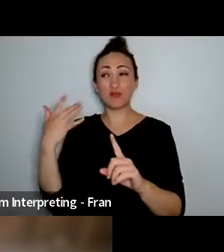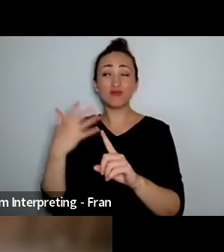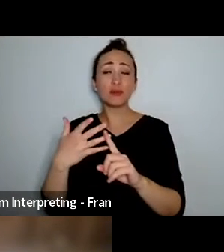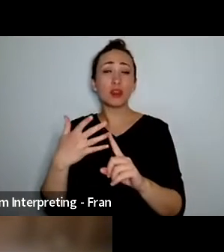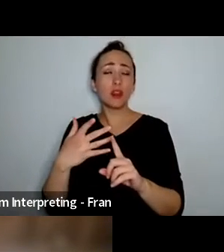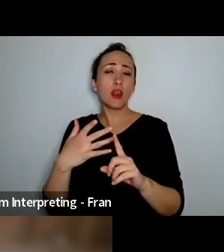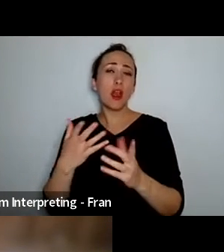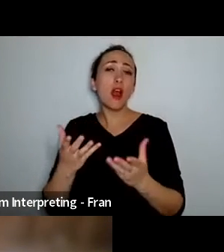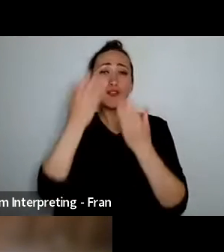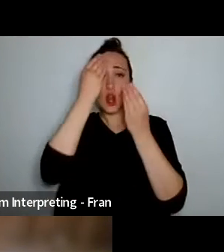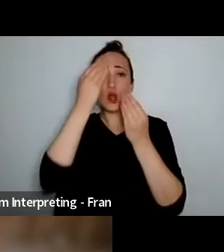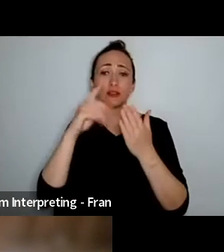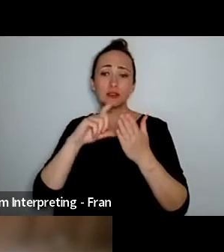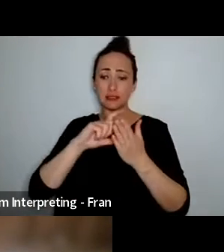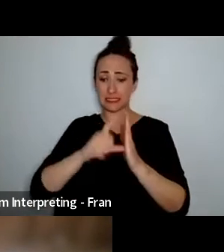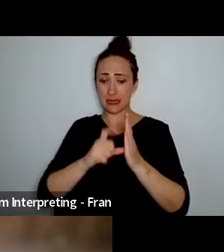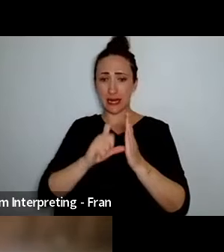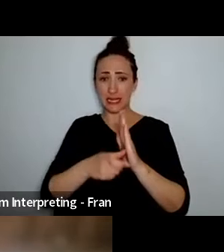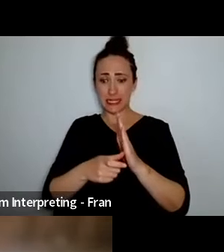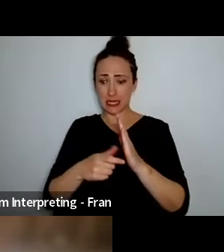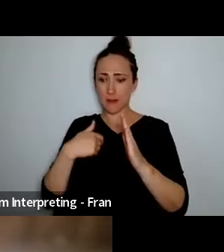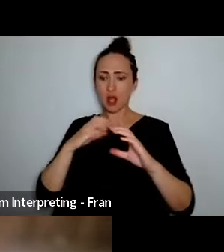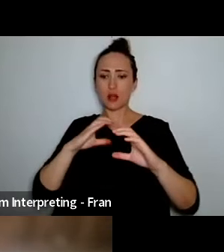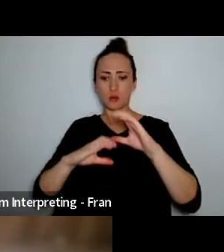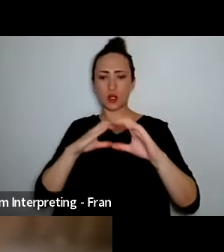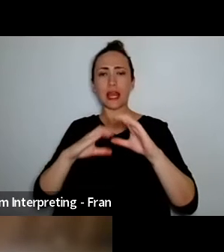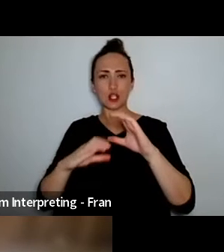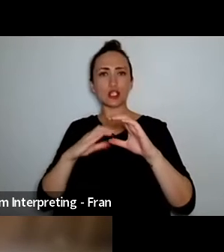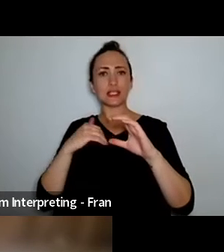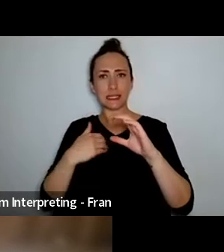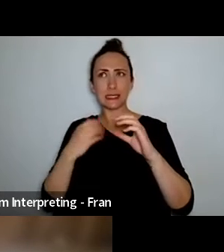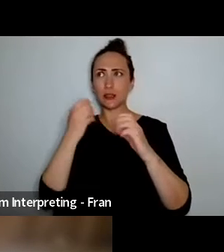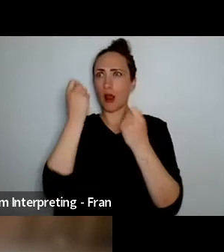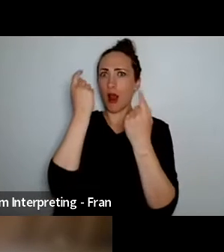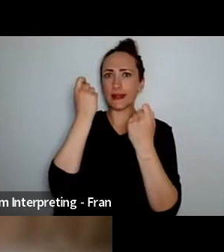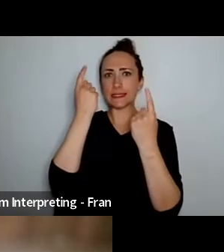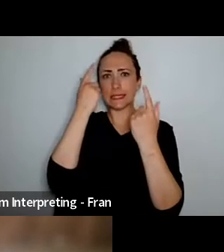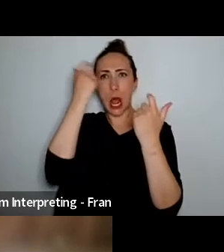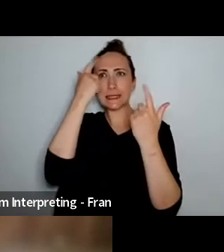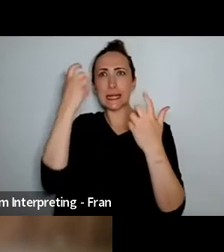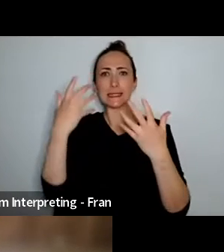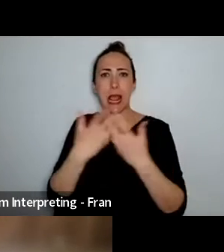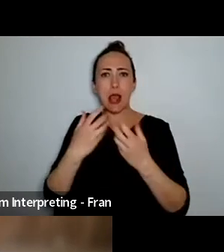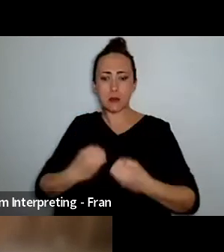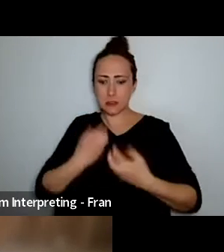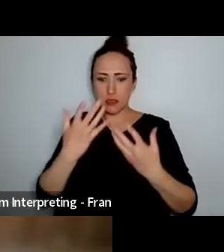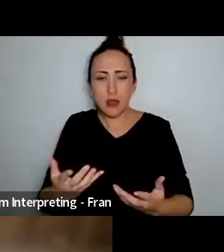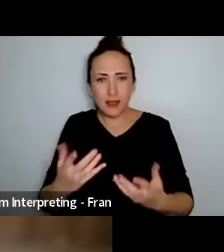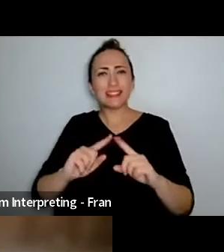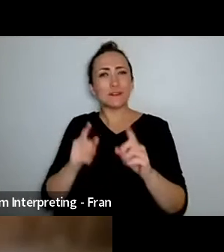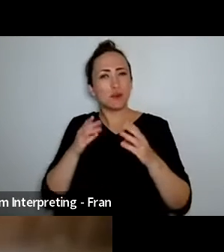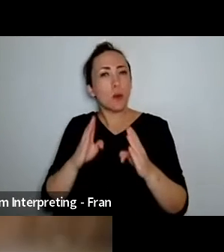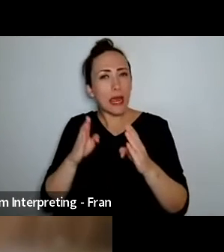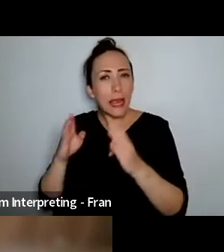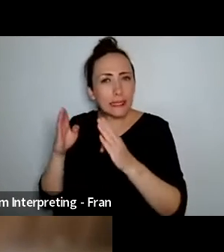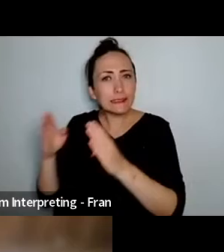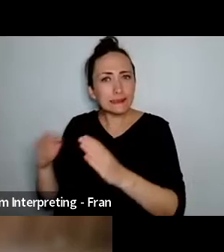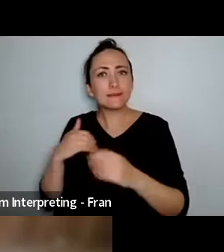having a disability around how I communicate engage and get my ideas out and often that amazing